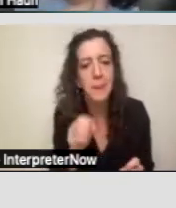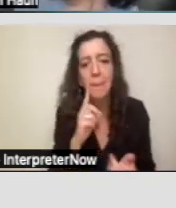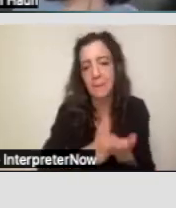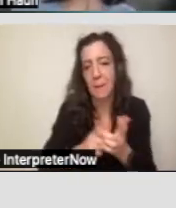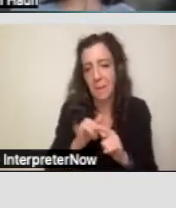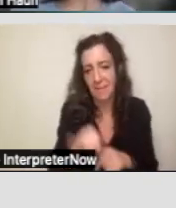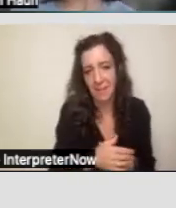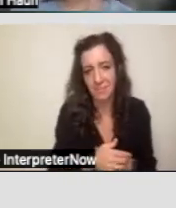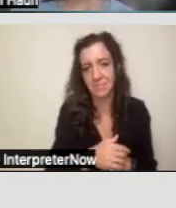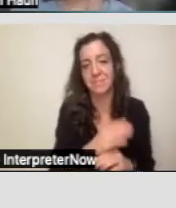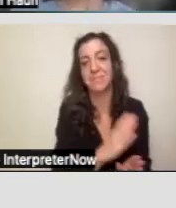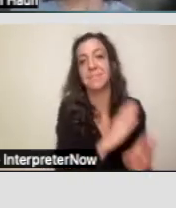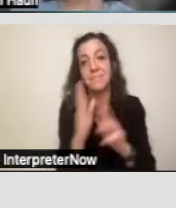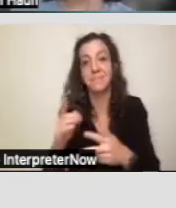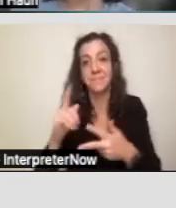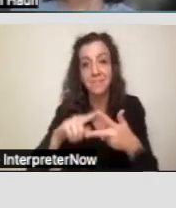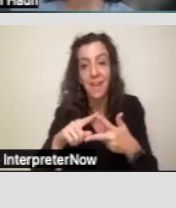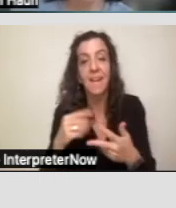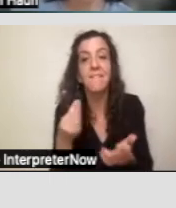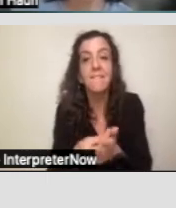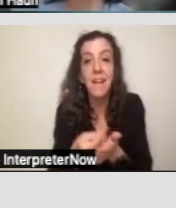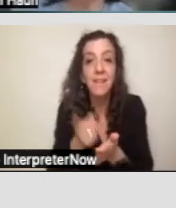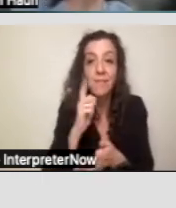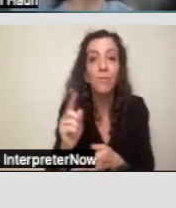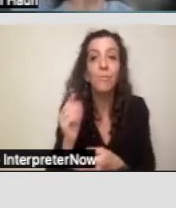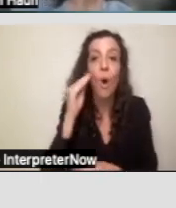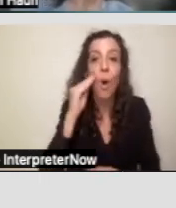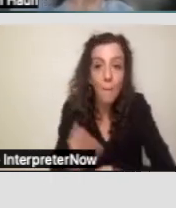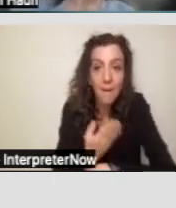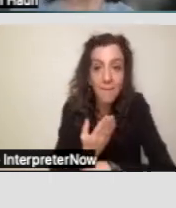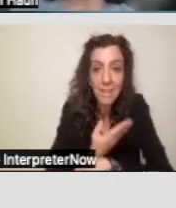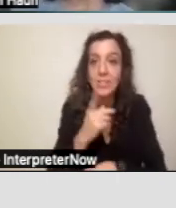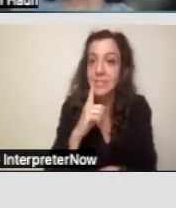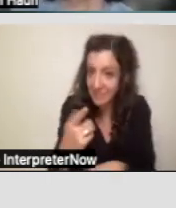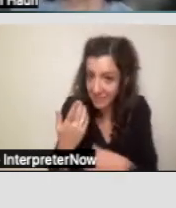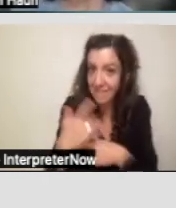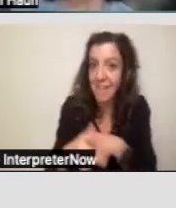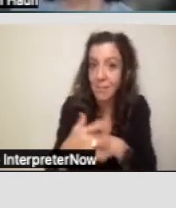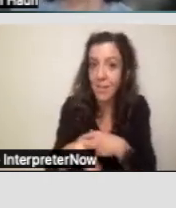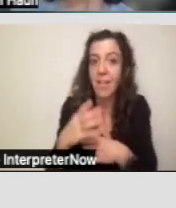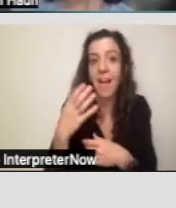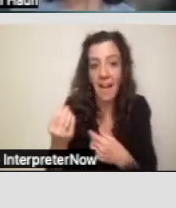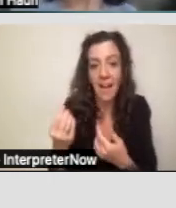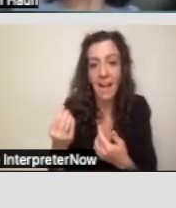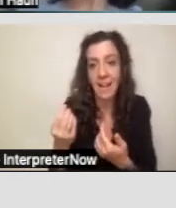Funding home modifications is also possible and available under the Lanterman Act.